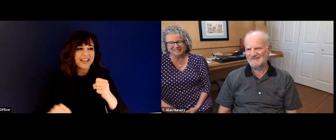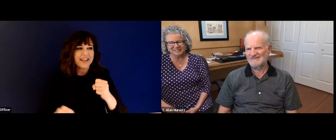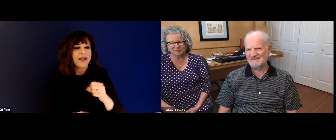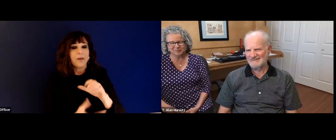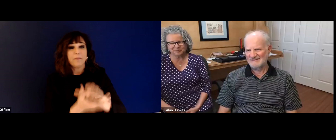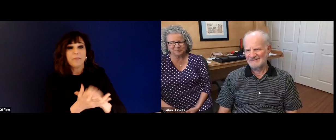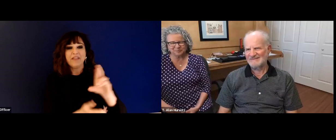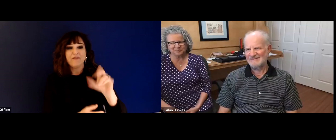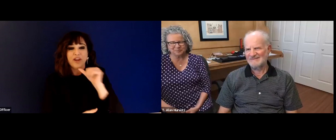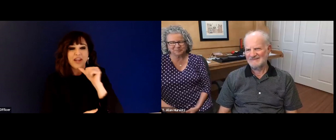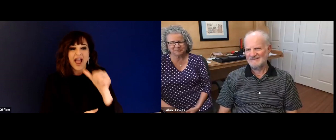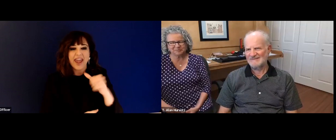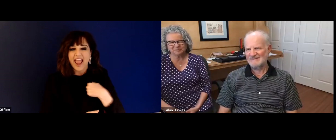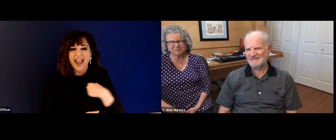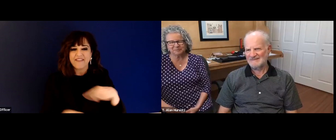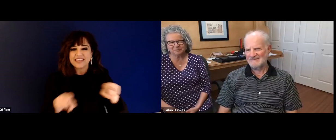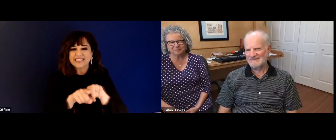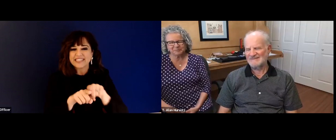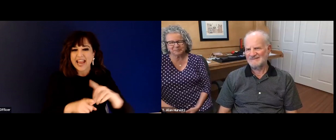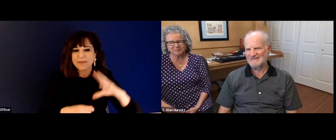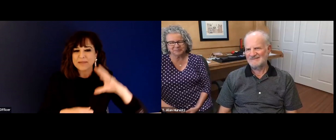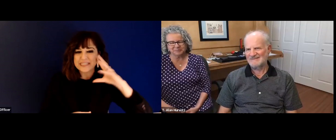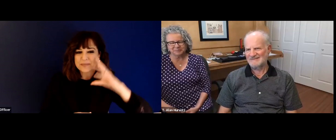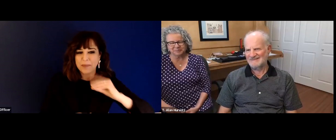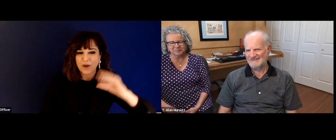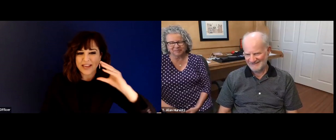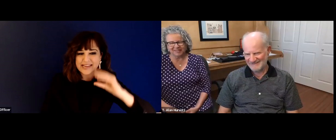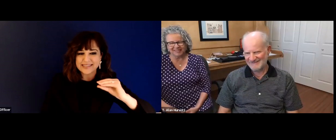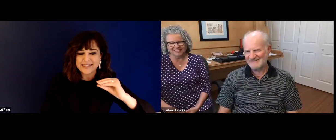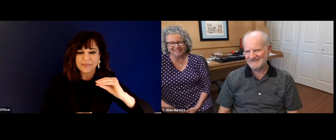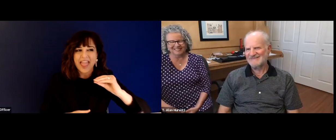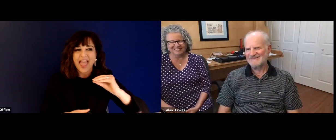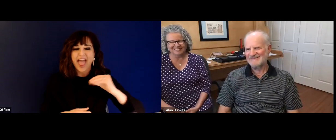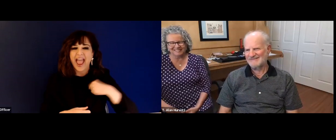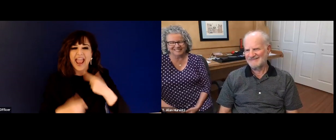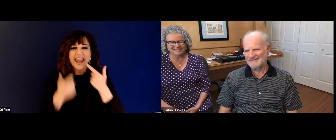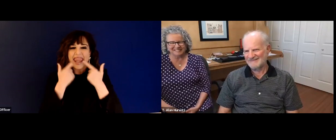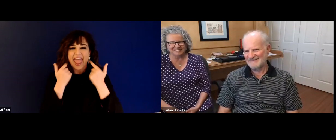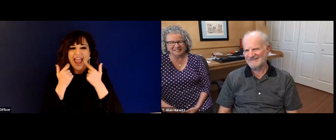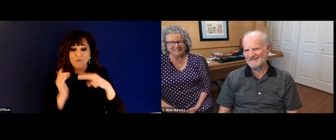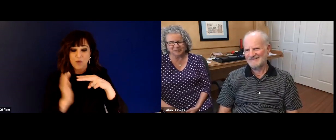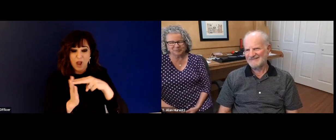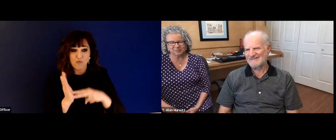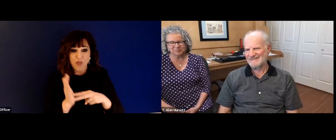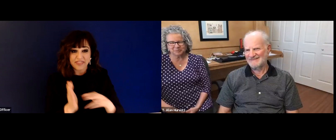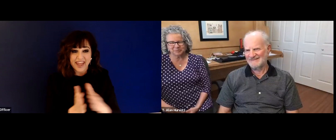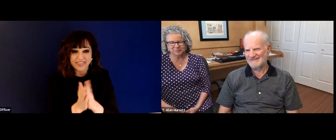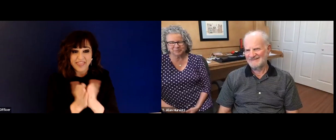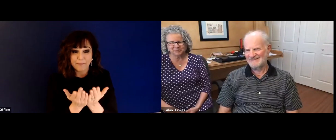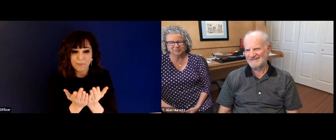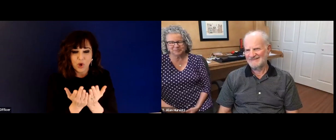you. And, you know, maybe taught you to keep your answers short and sweet, right? Instead of just going on and on, believe it